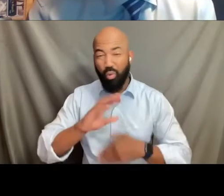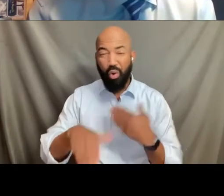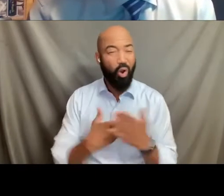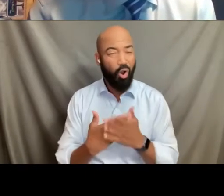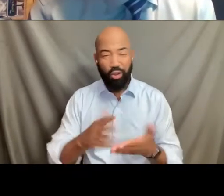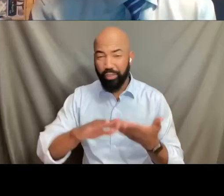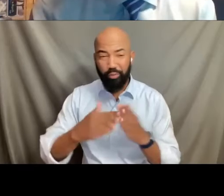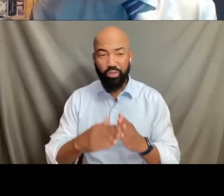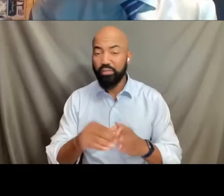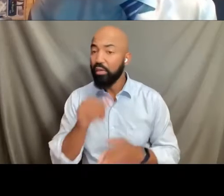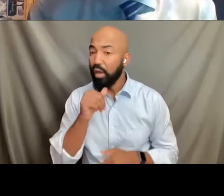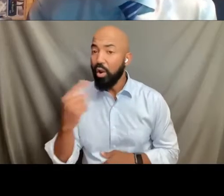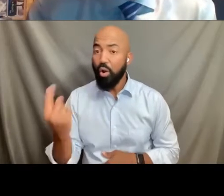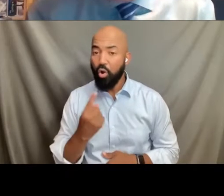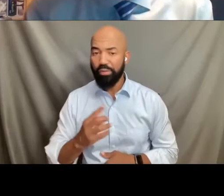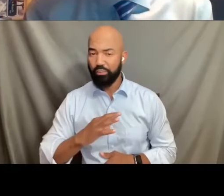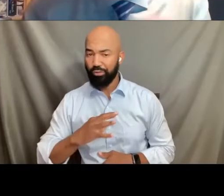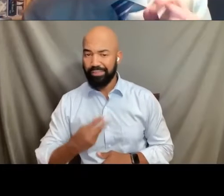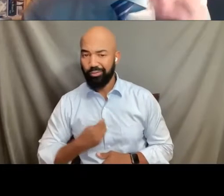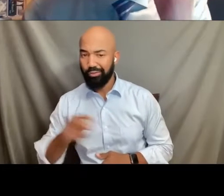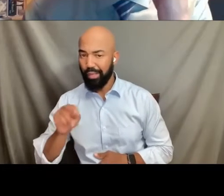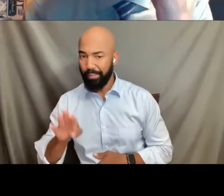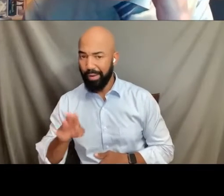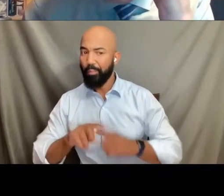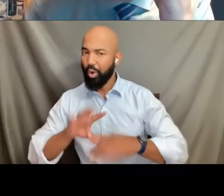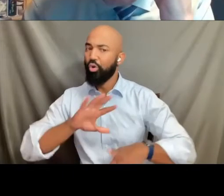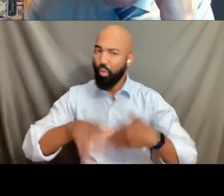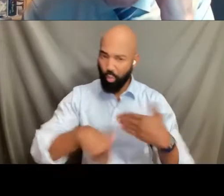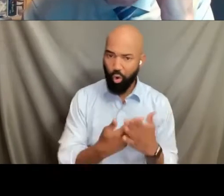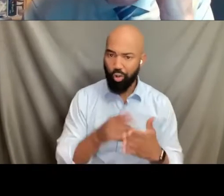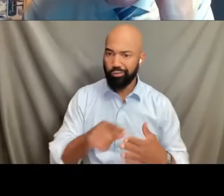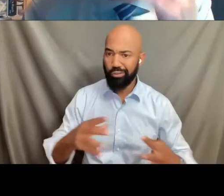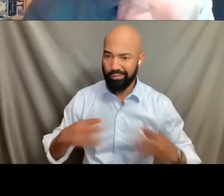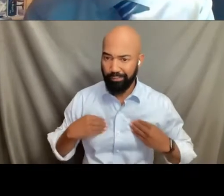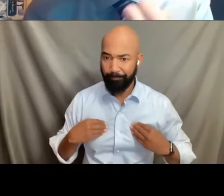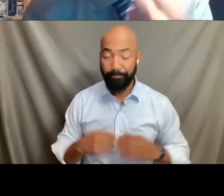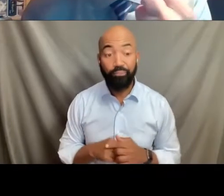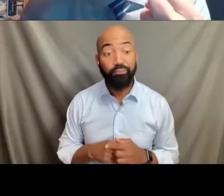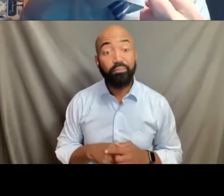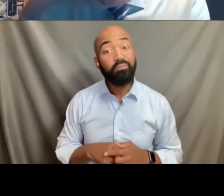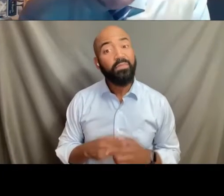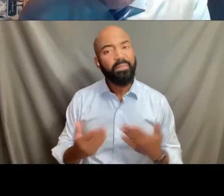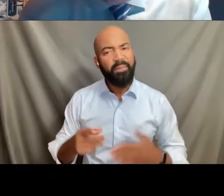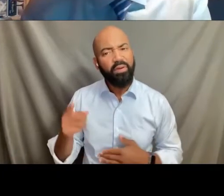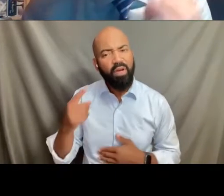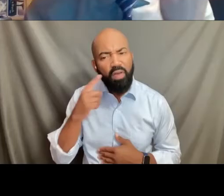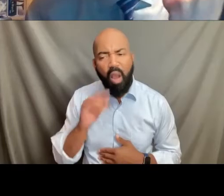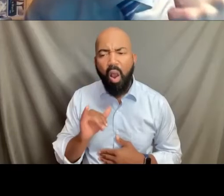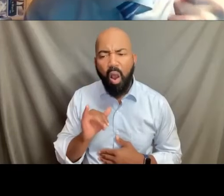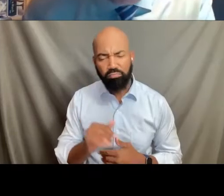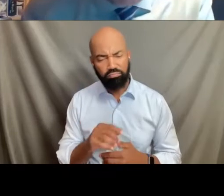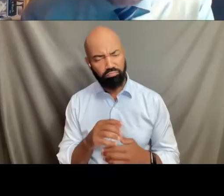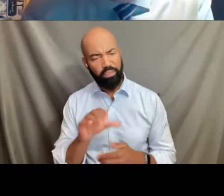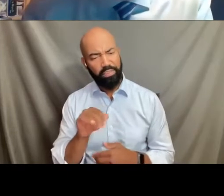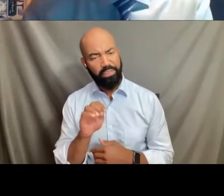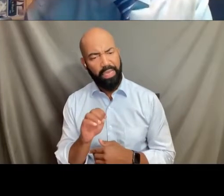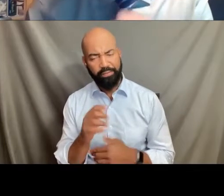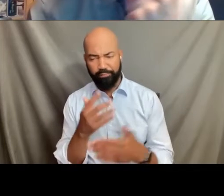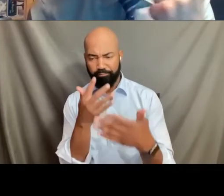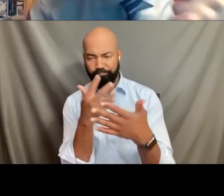including those who are transgender. And it may strike you as a case, while this involves a prisoner inside a federal prison